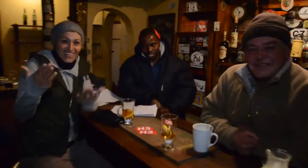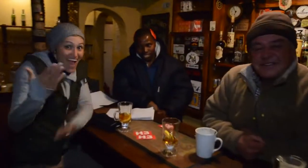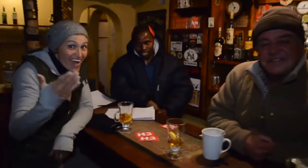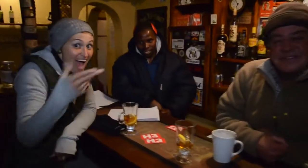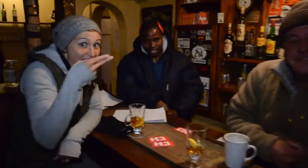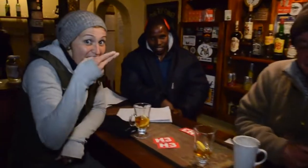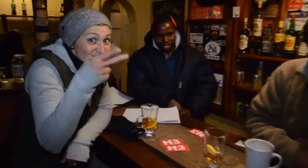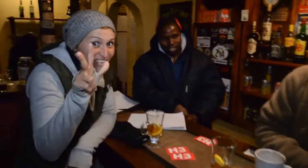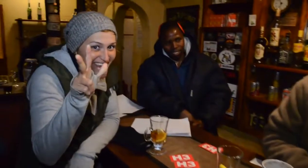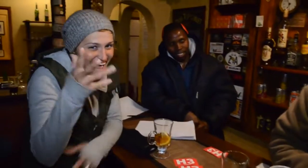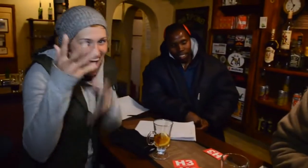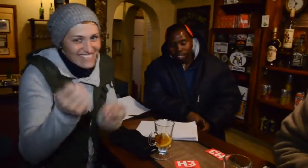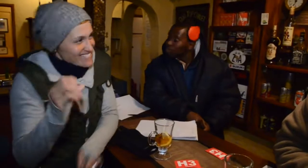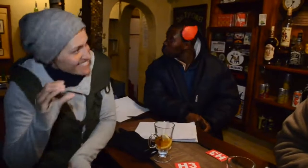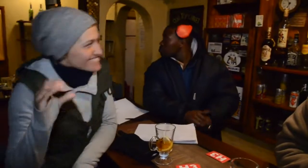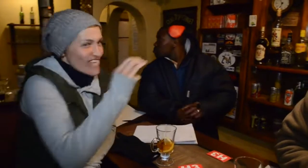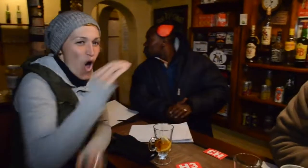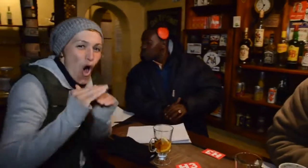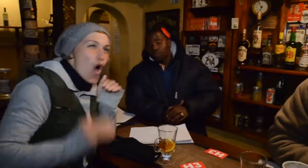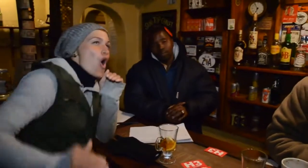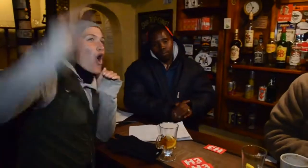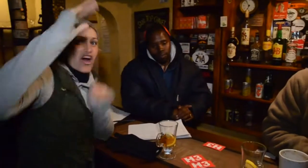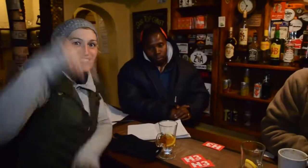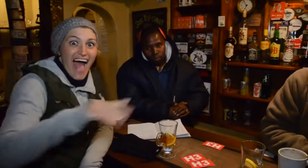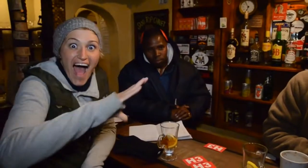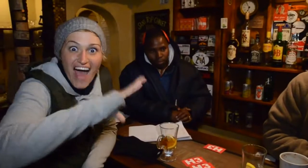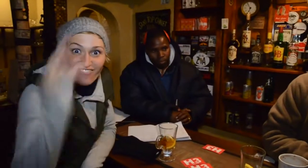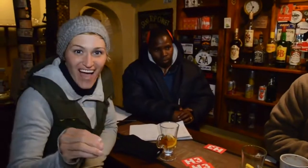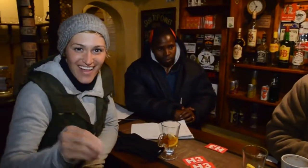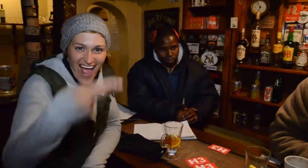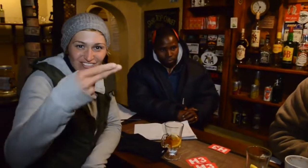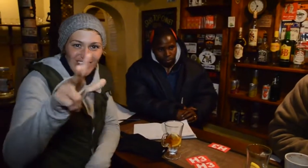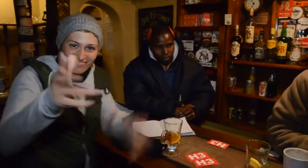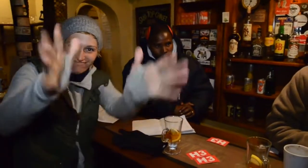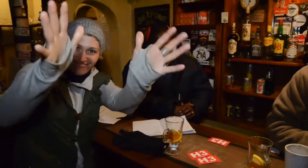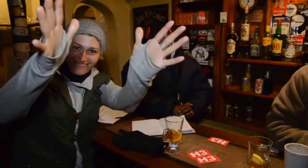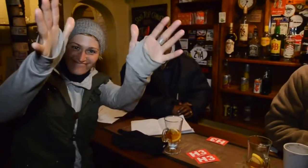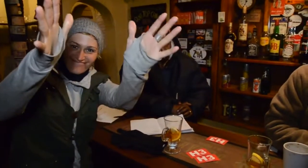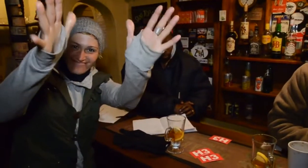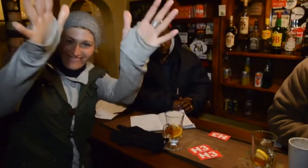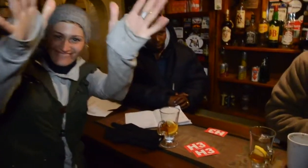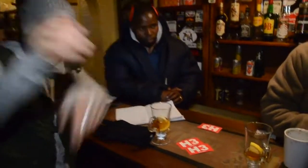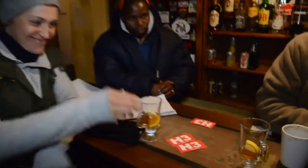Now H3 is on the map here at the highest pub in Africa! Waves hands for H3!